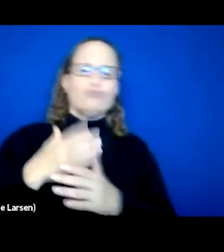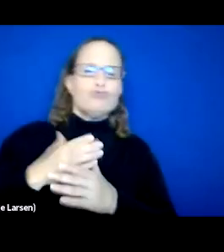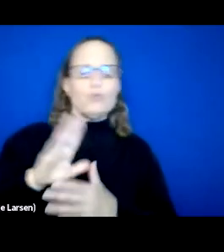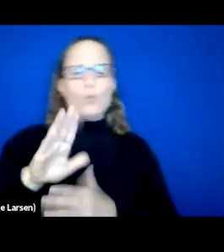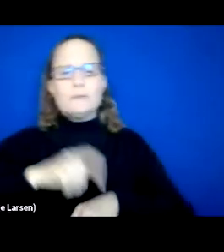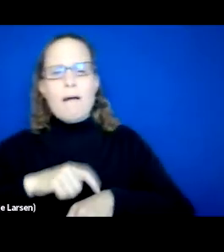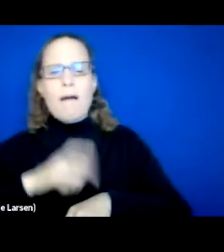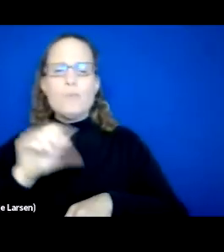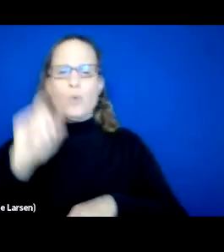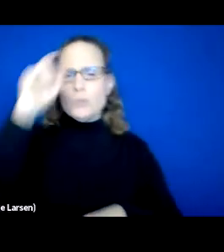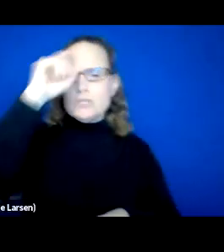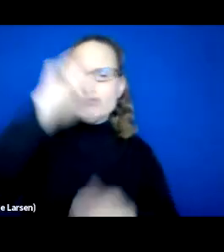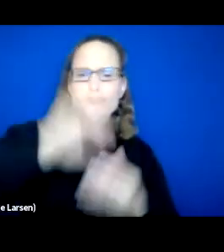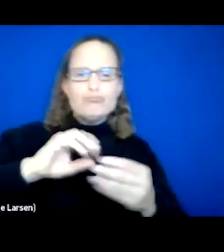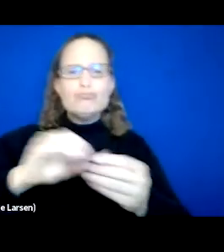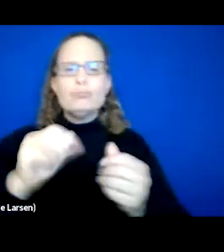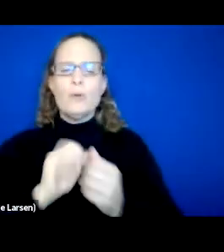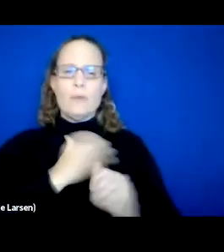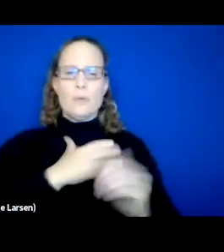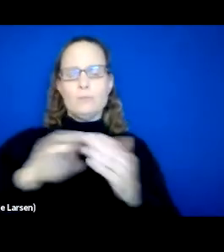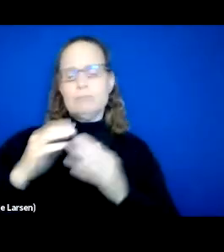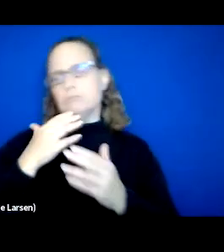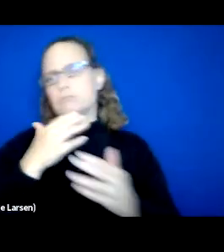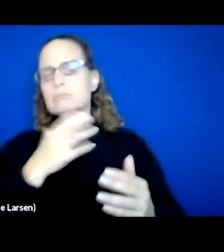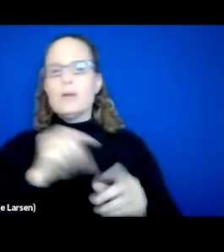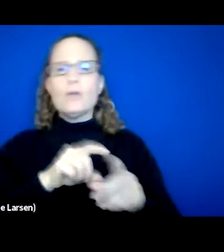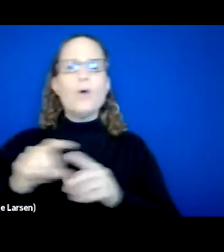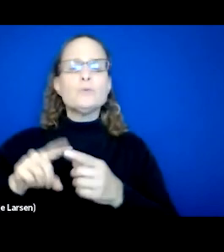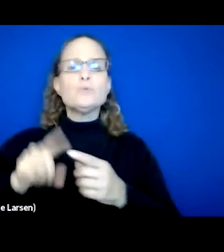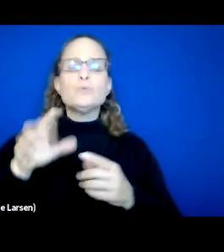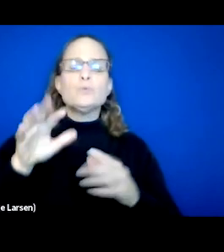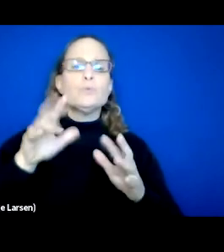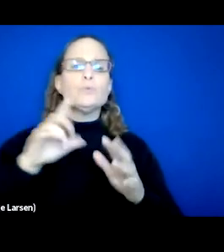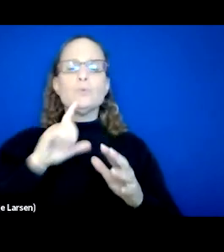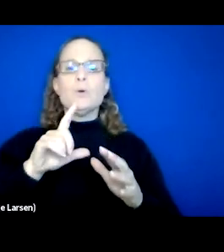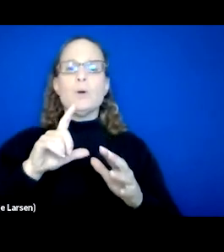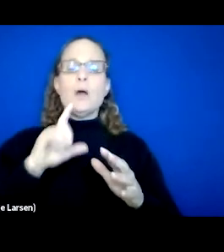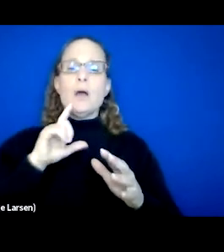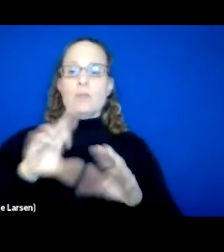and your wisdom with our community, and also to the cohort of you who have joined us